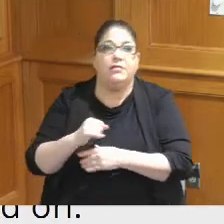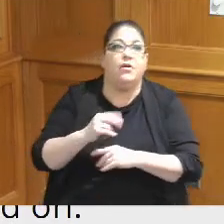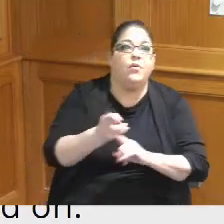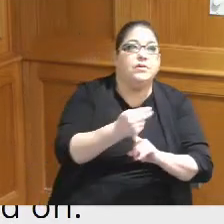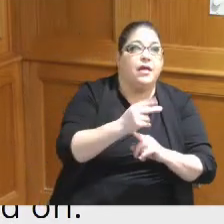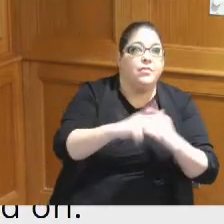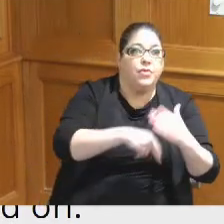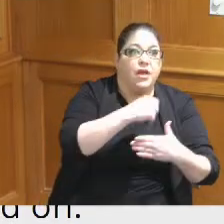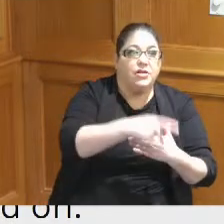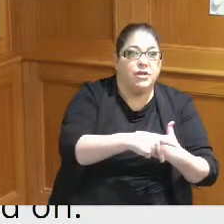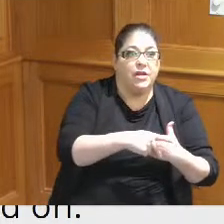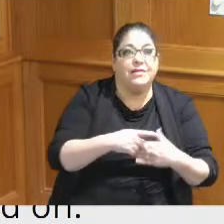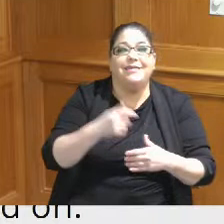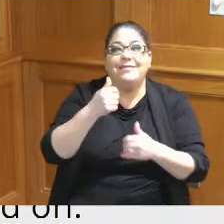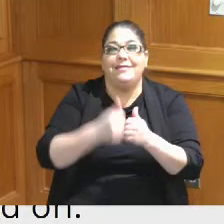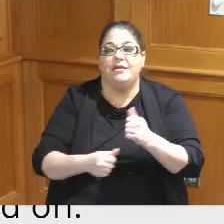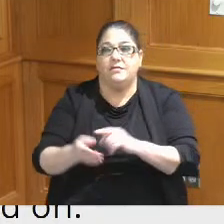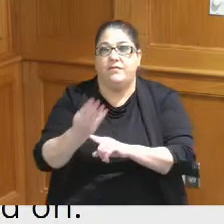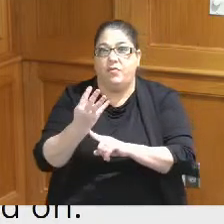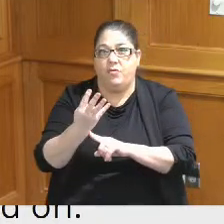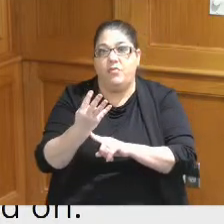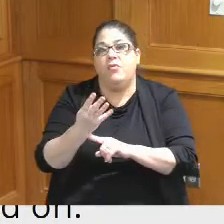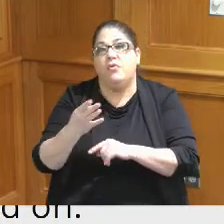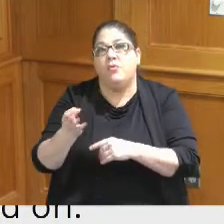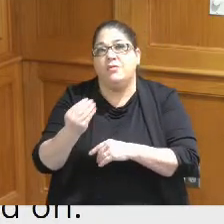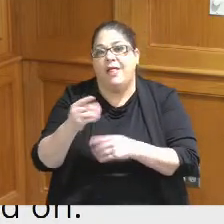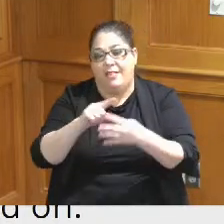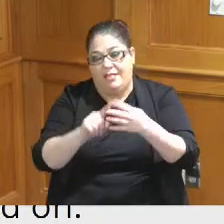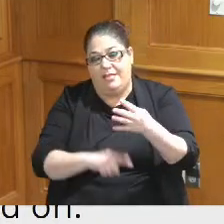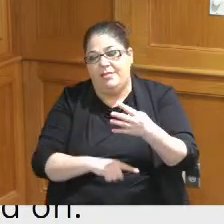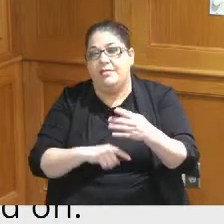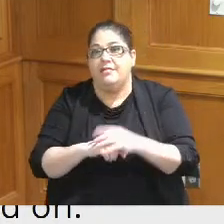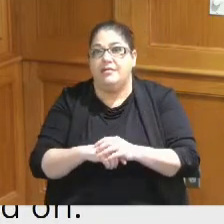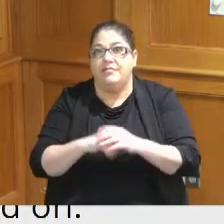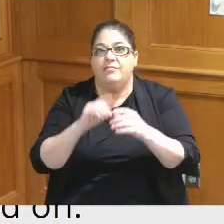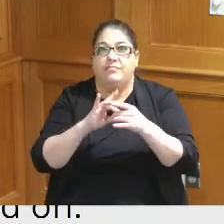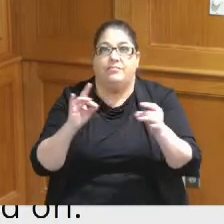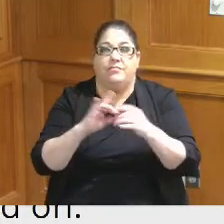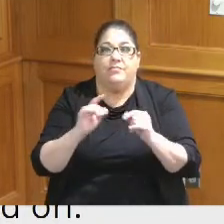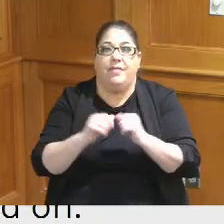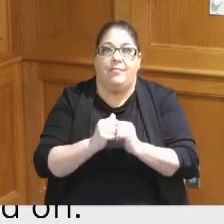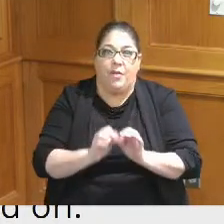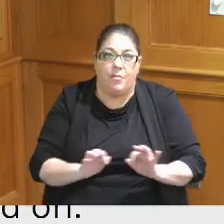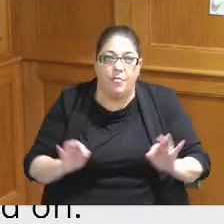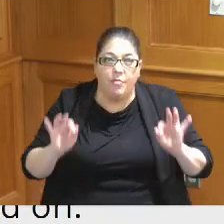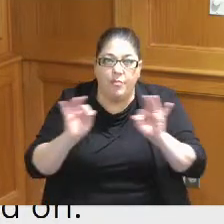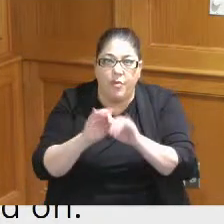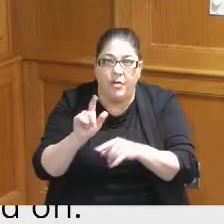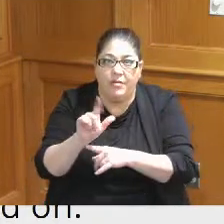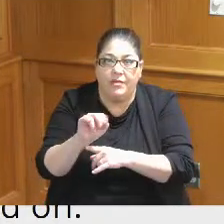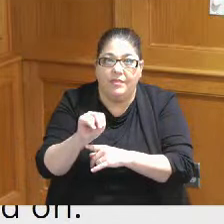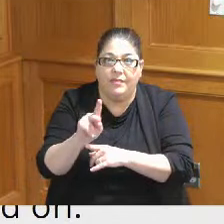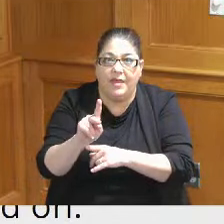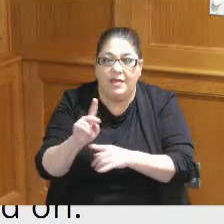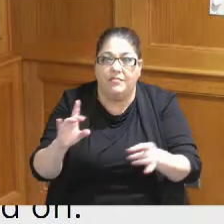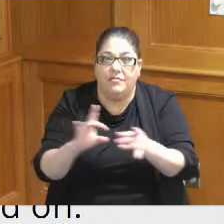of the four Hotel developers remarked on the importance of the link between the convention